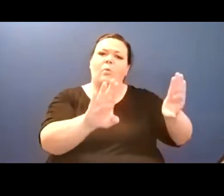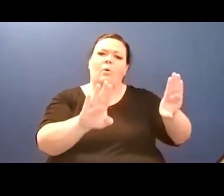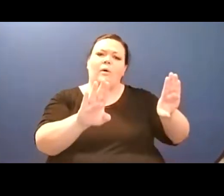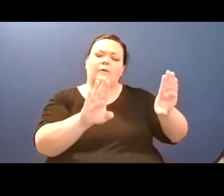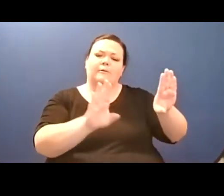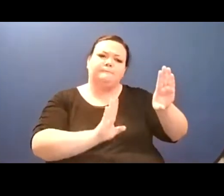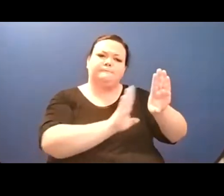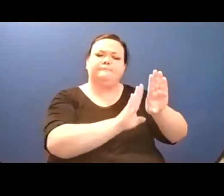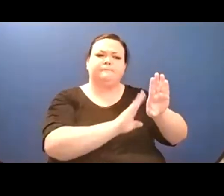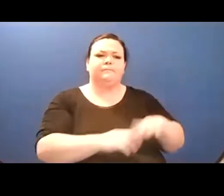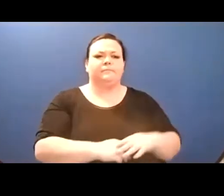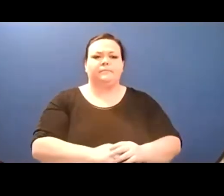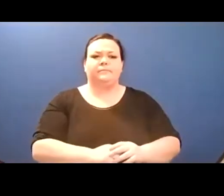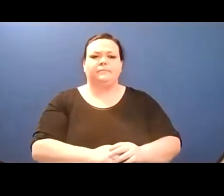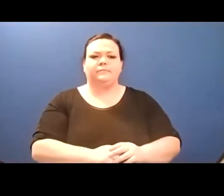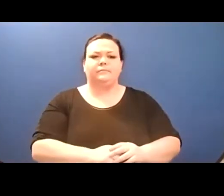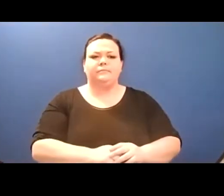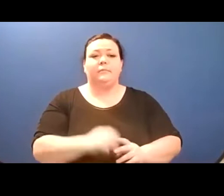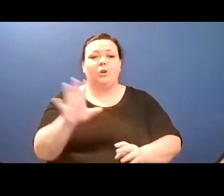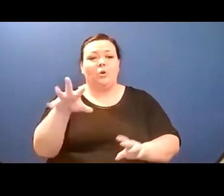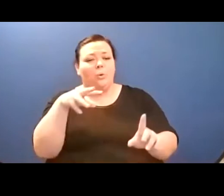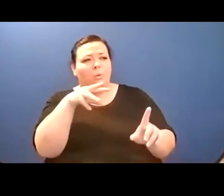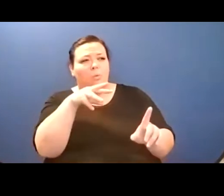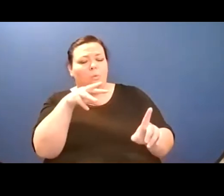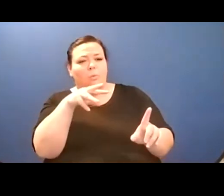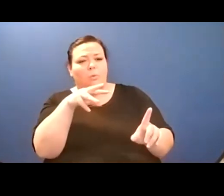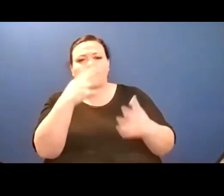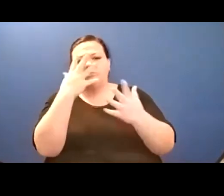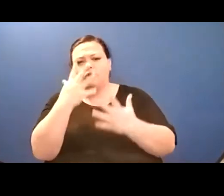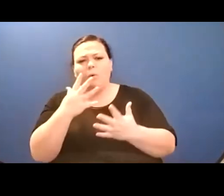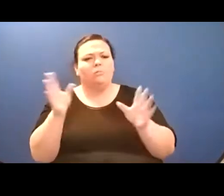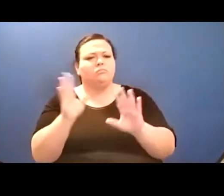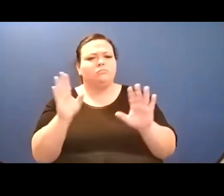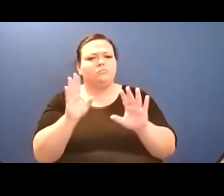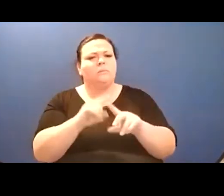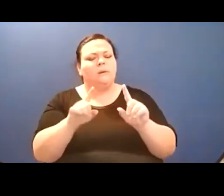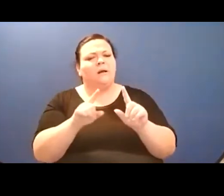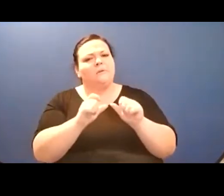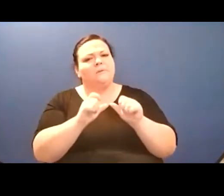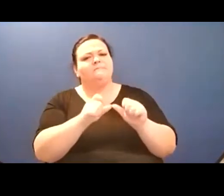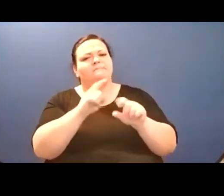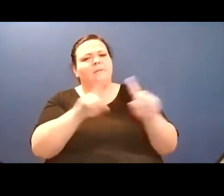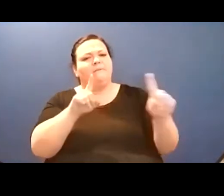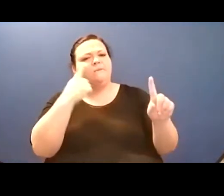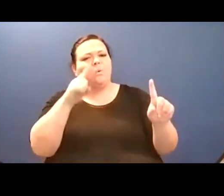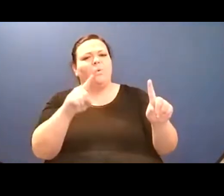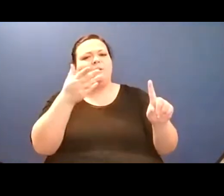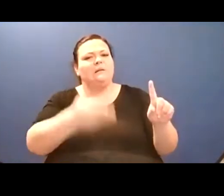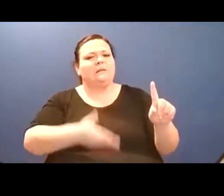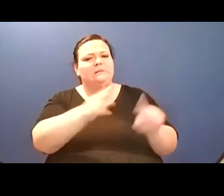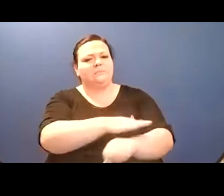toward excess./ This is what it is like, you thought, listening to the assignations of trees./